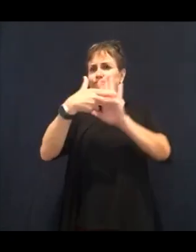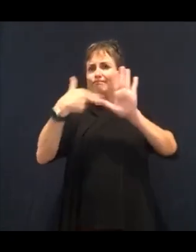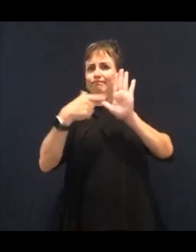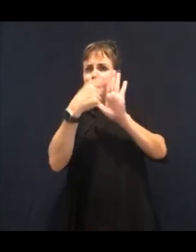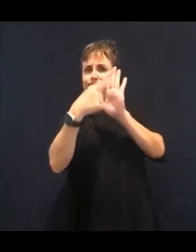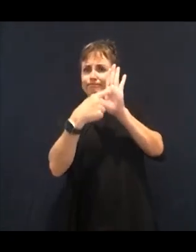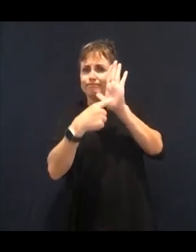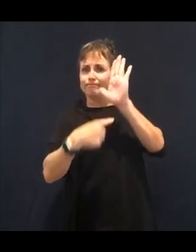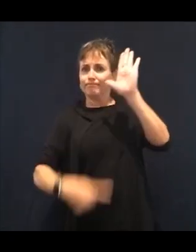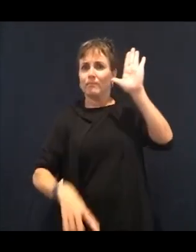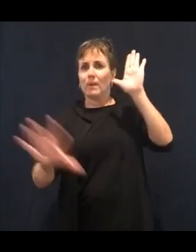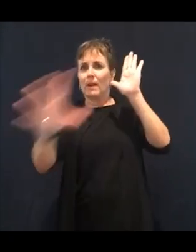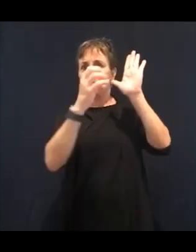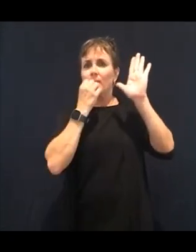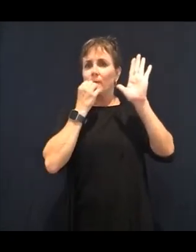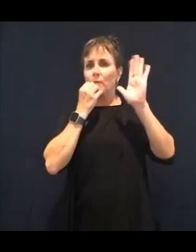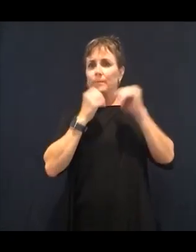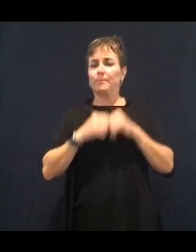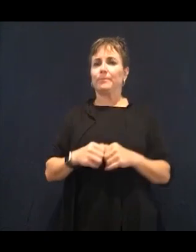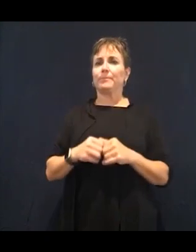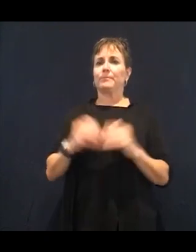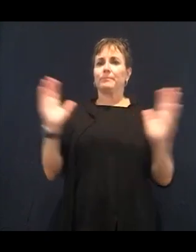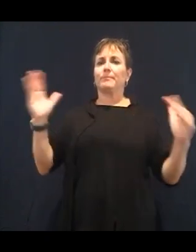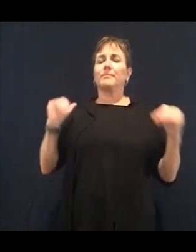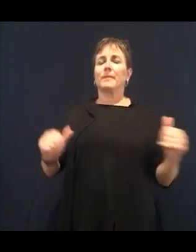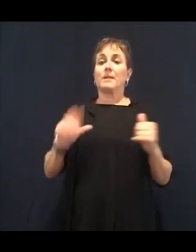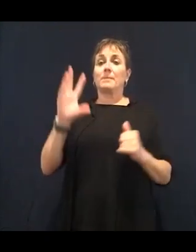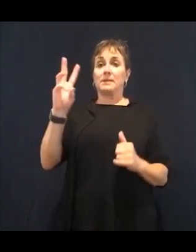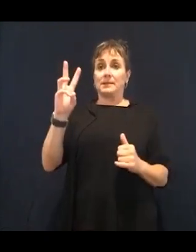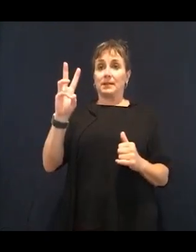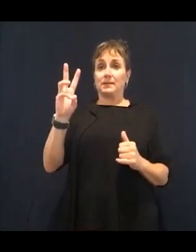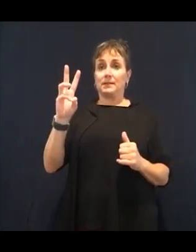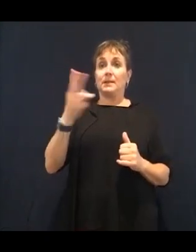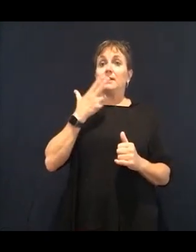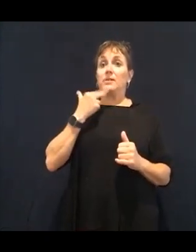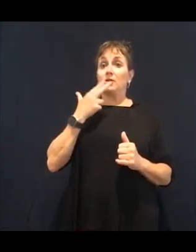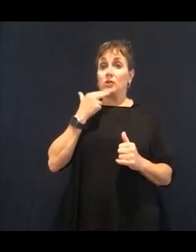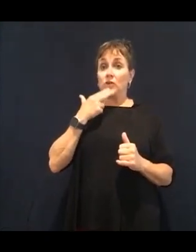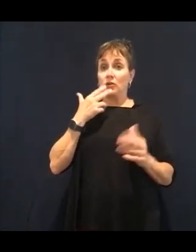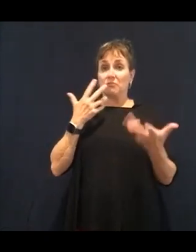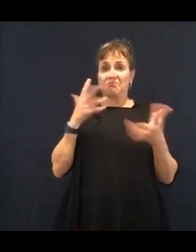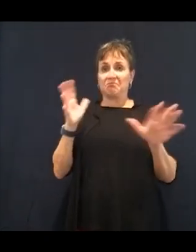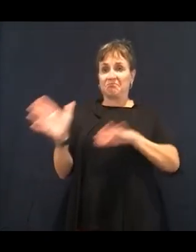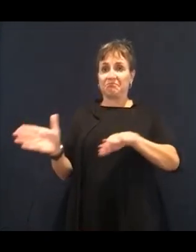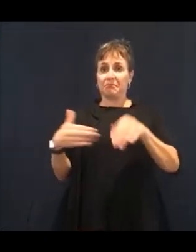So this is something that I and everybody